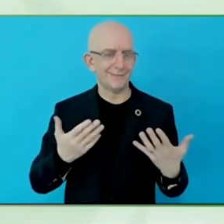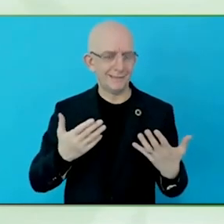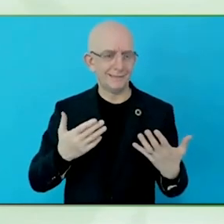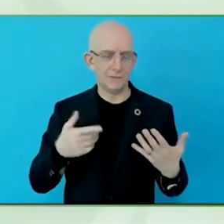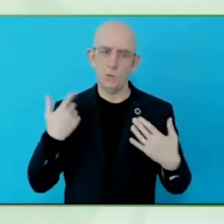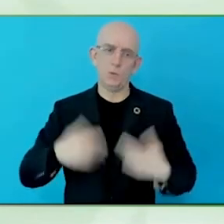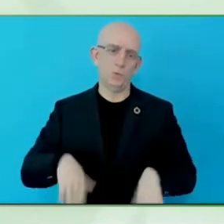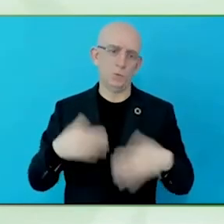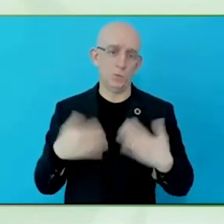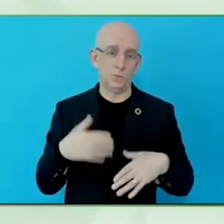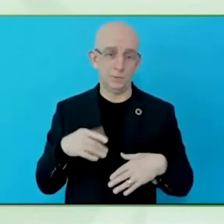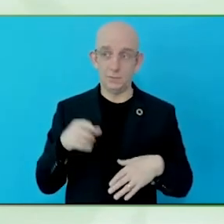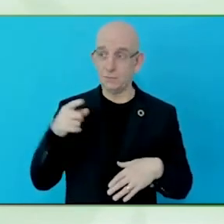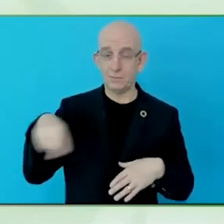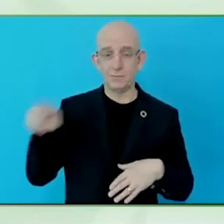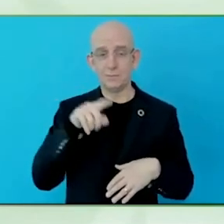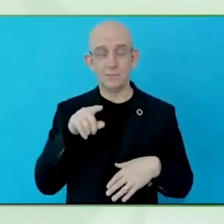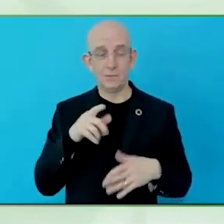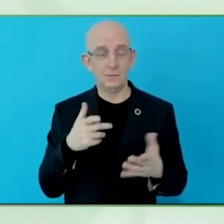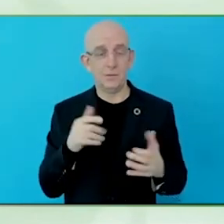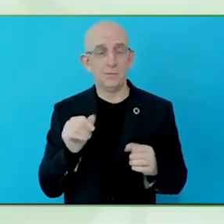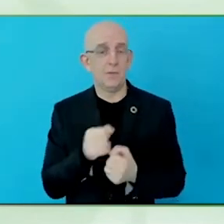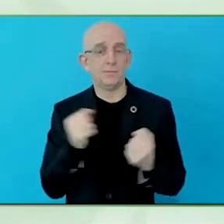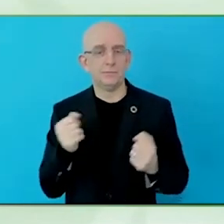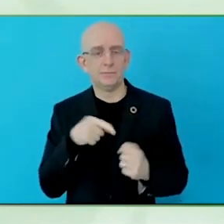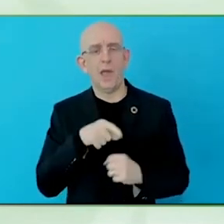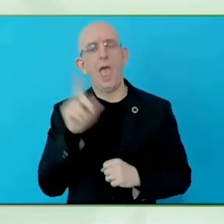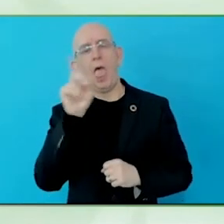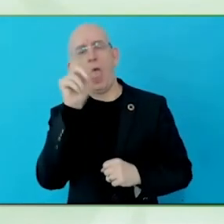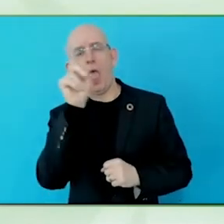different statistics and definitions of disability and need,